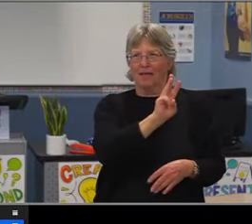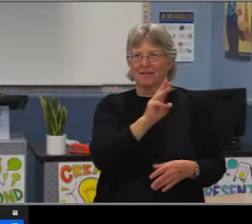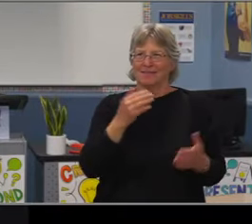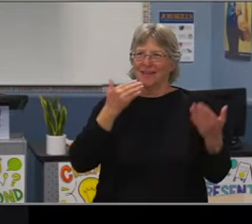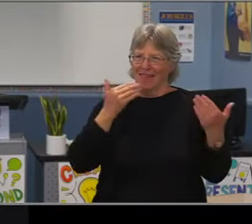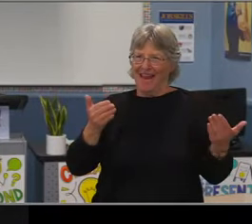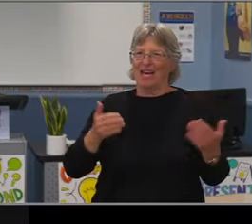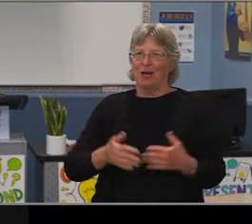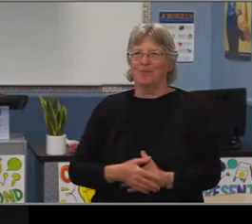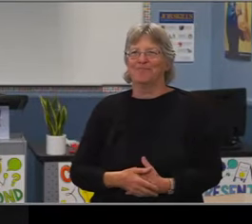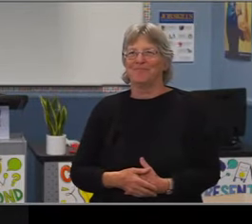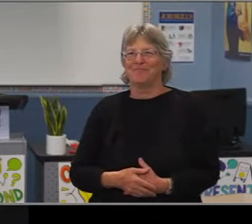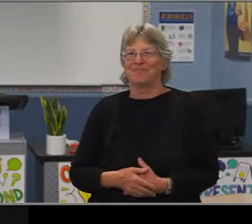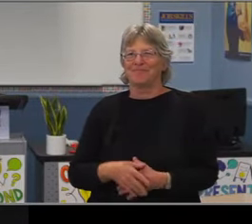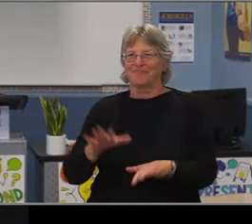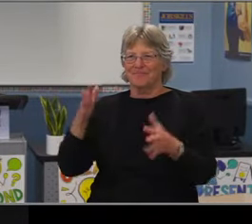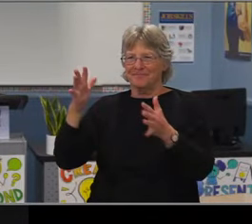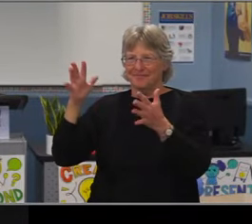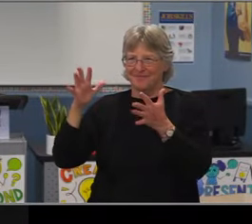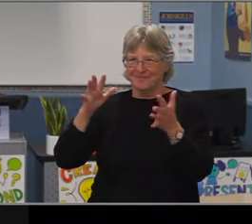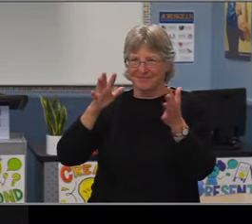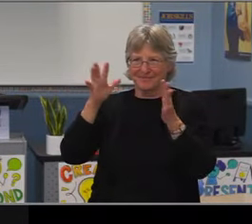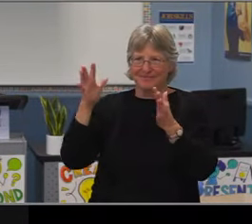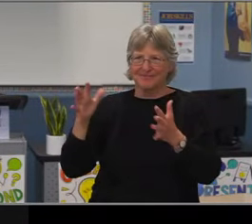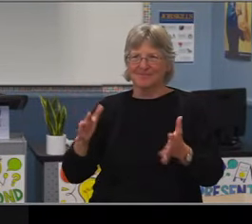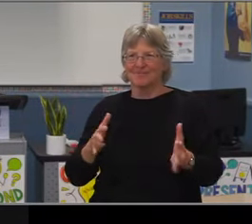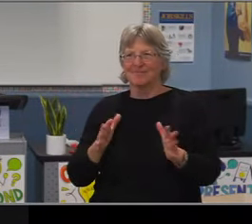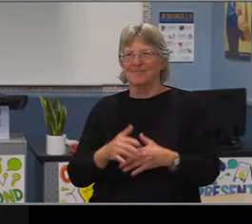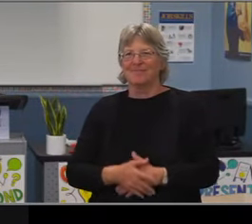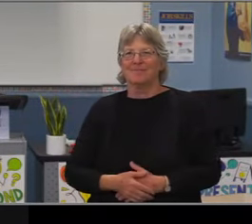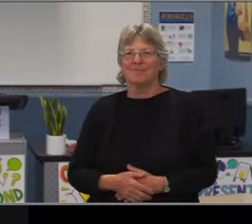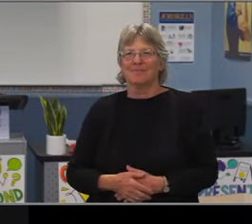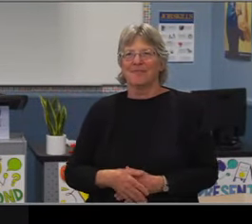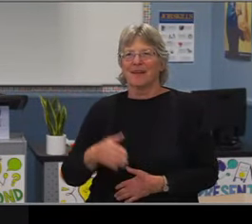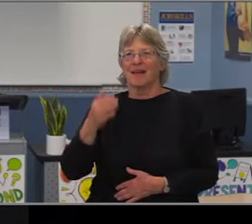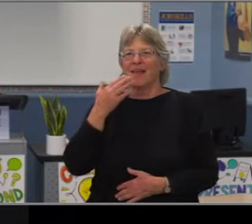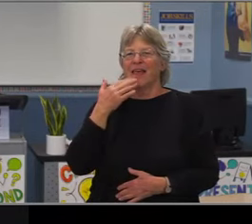Okay. So we have no further public comment.